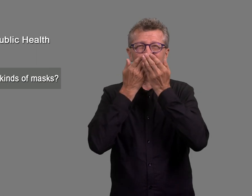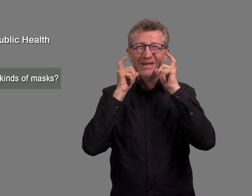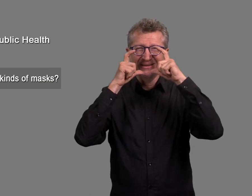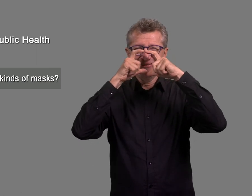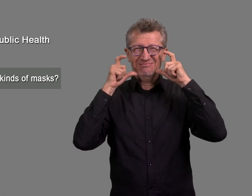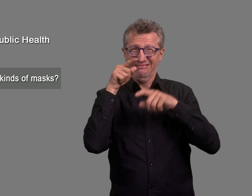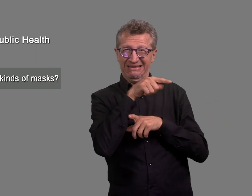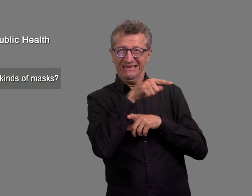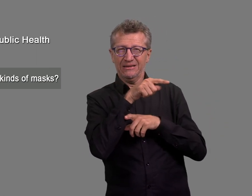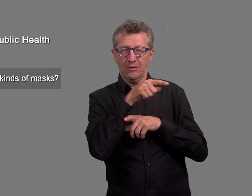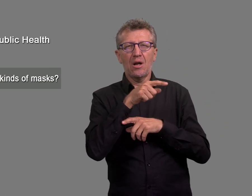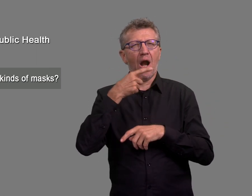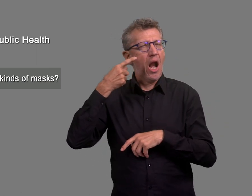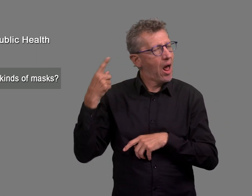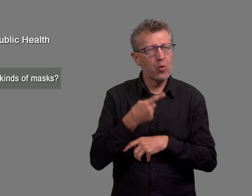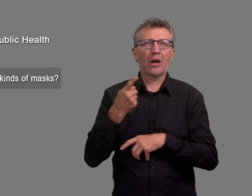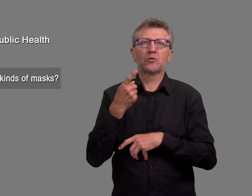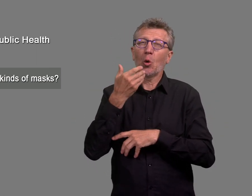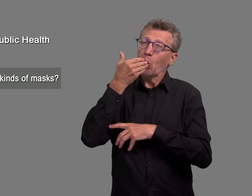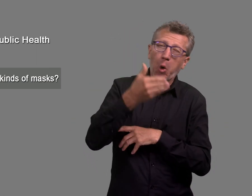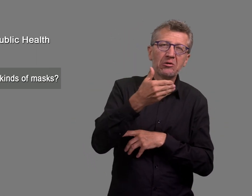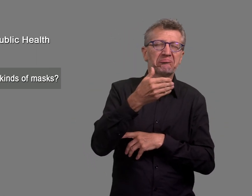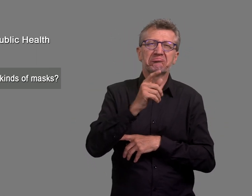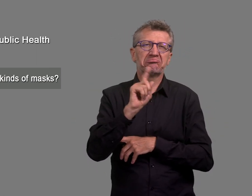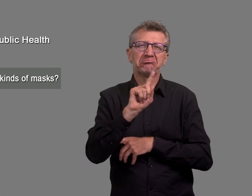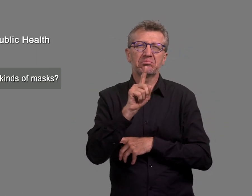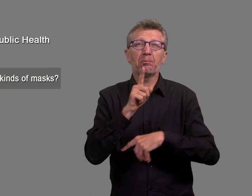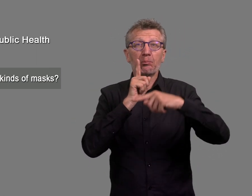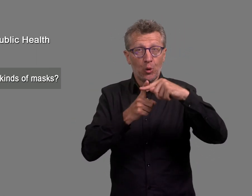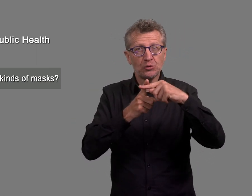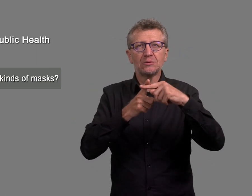These masks are not always guaranteed to work.